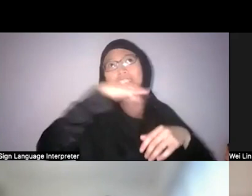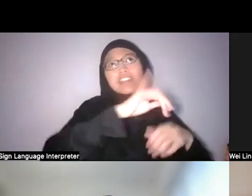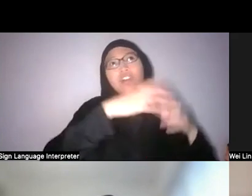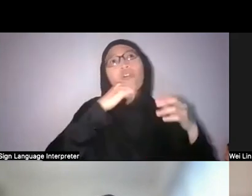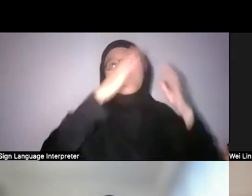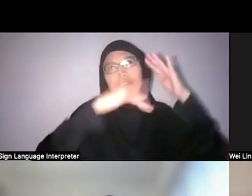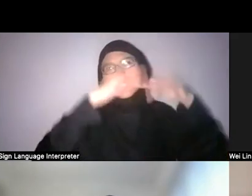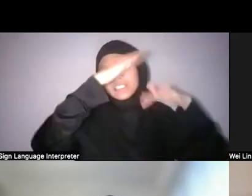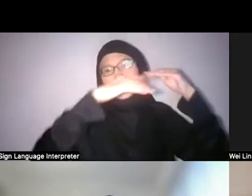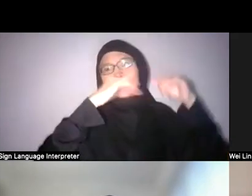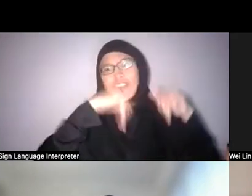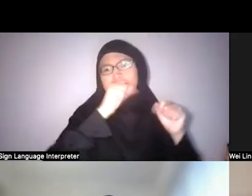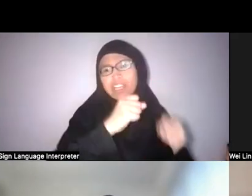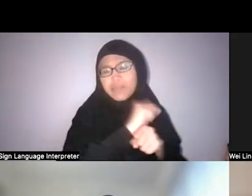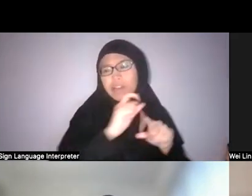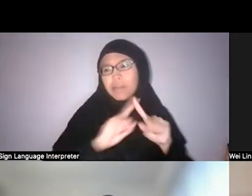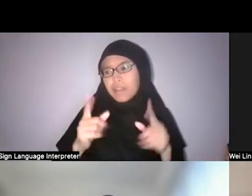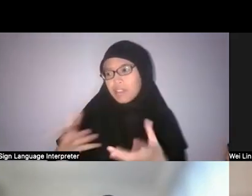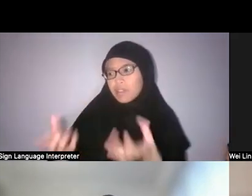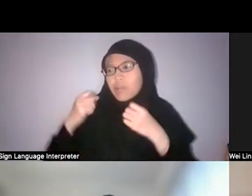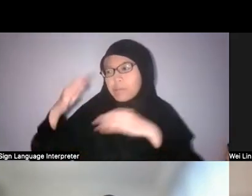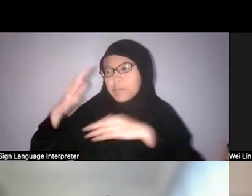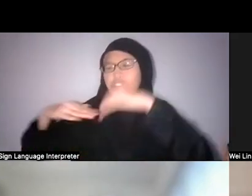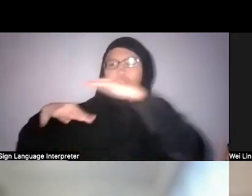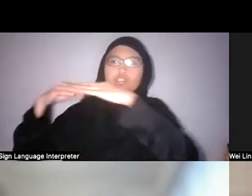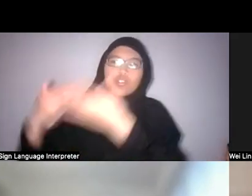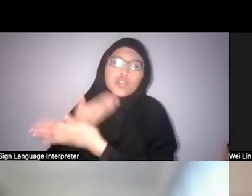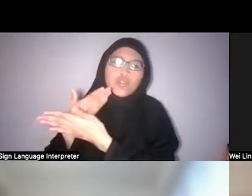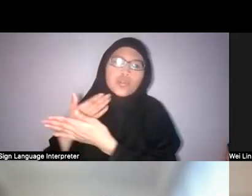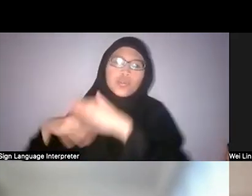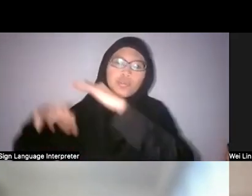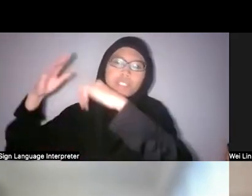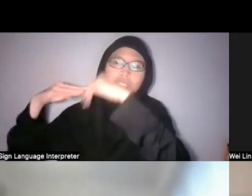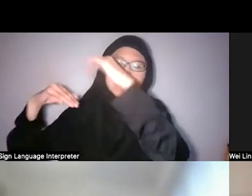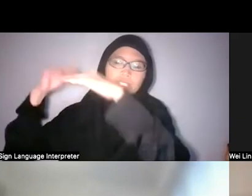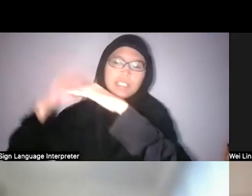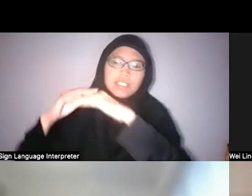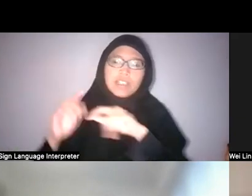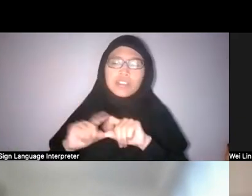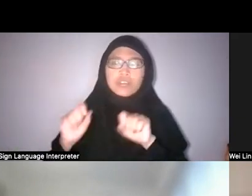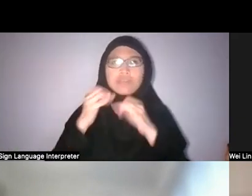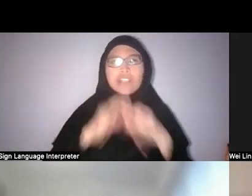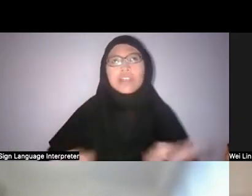I think it’s important as citizens to look beyond the words as well